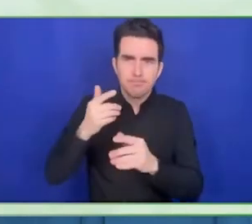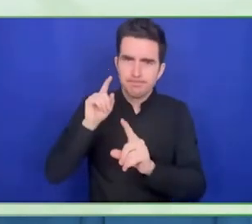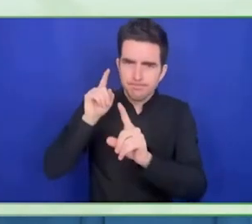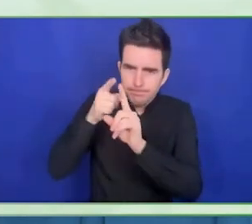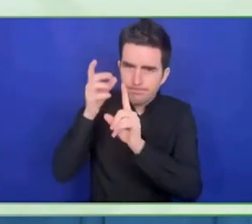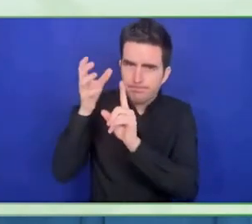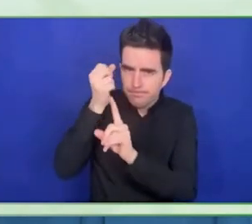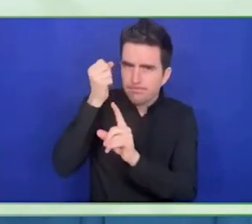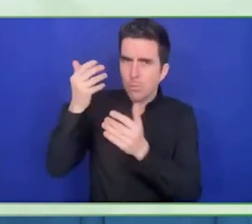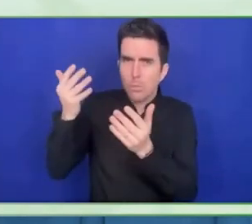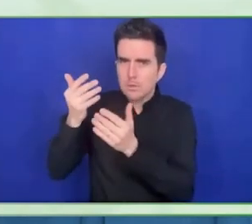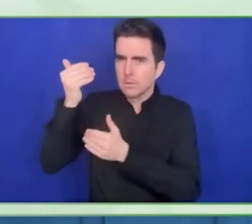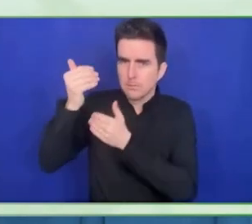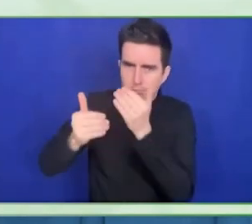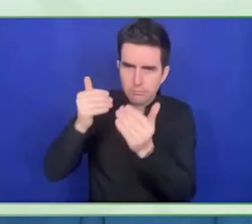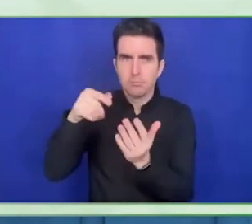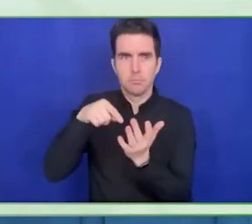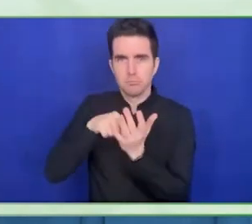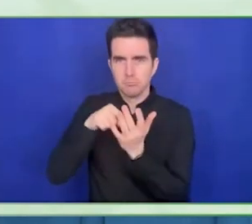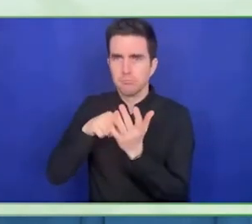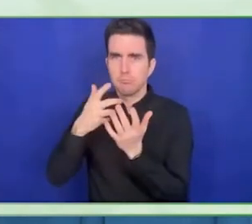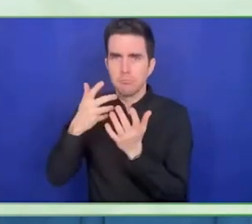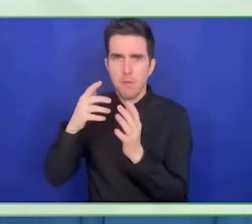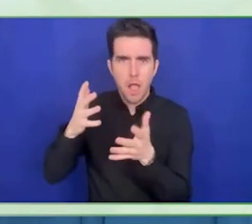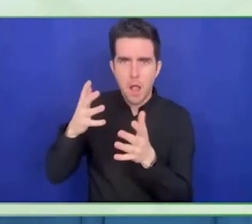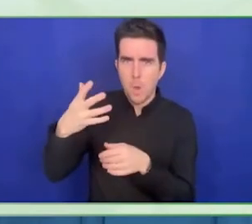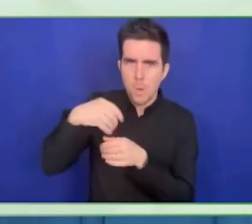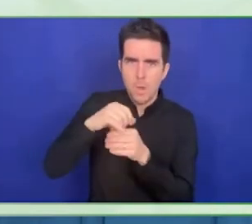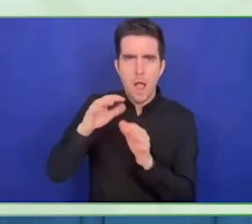The program will be used with 48 employment programs in the US.